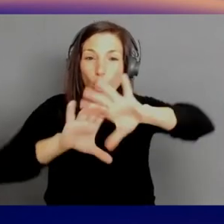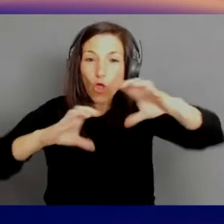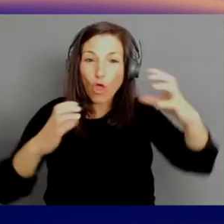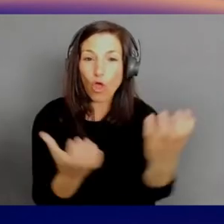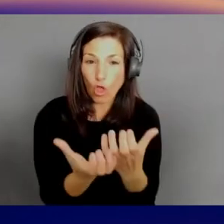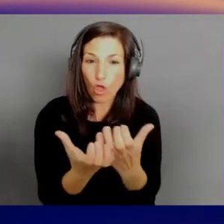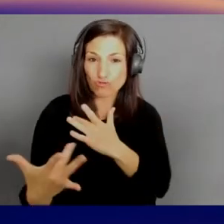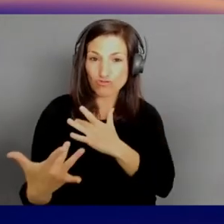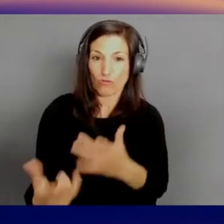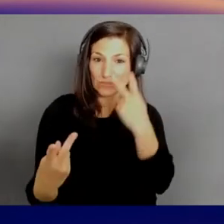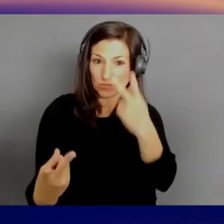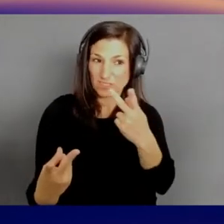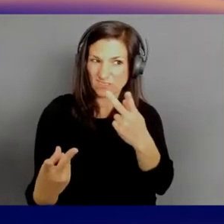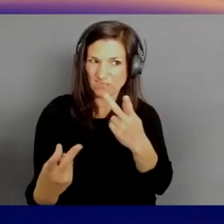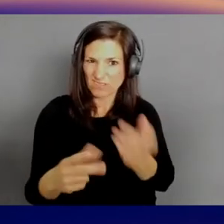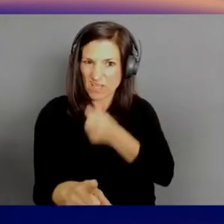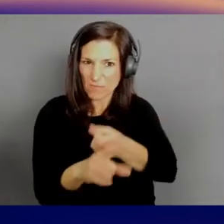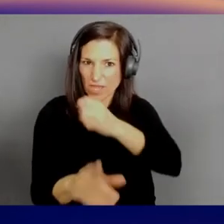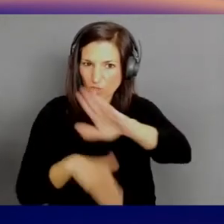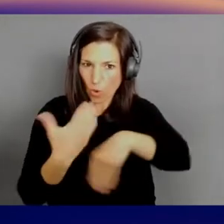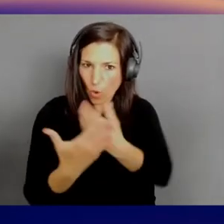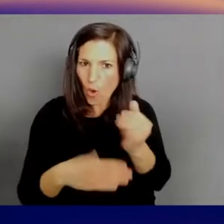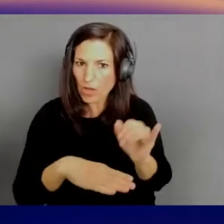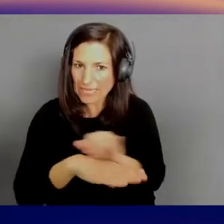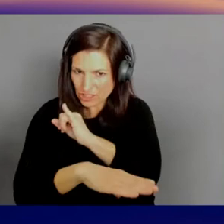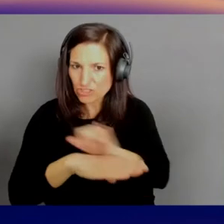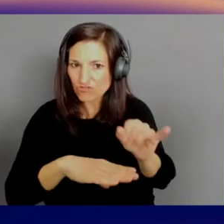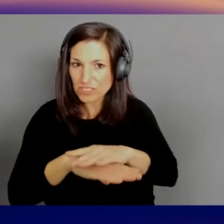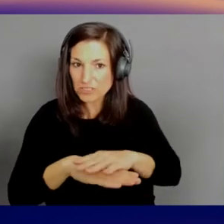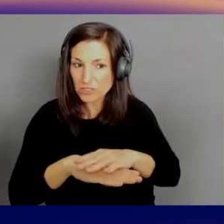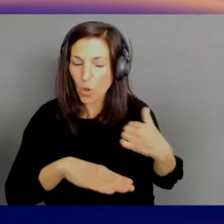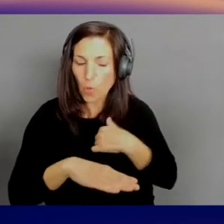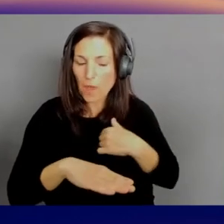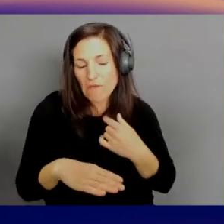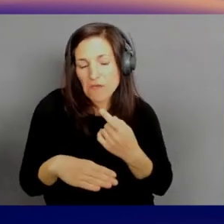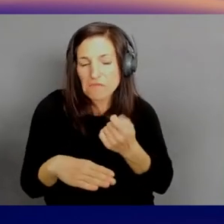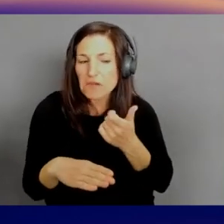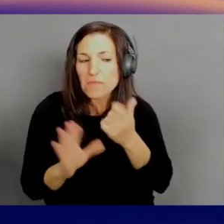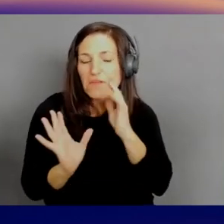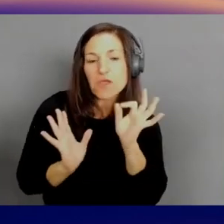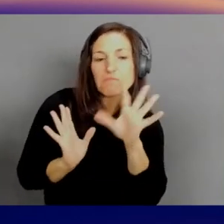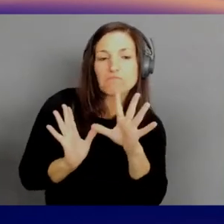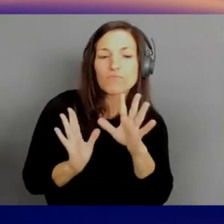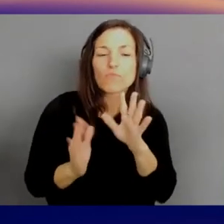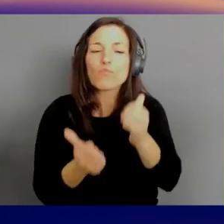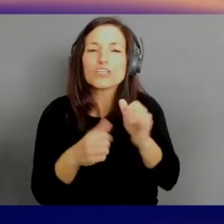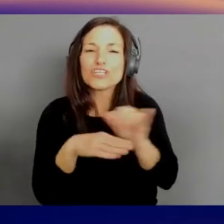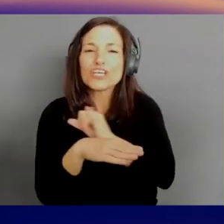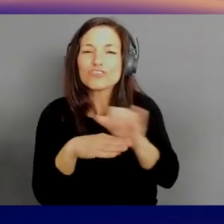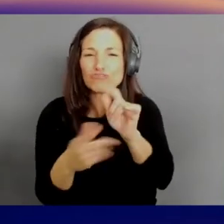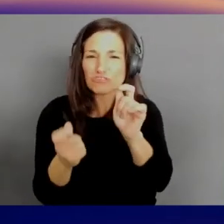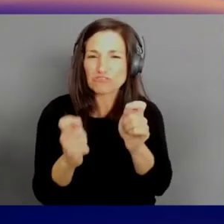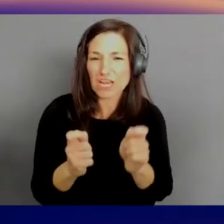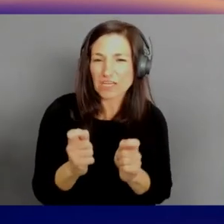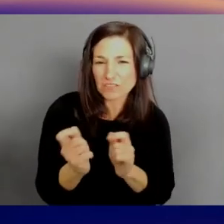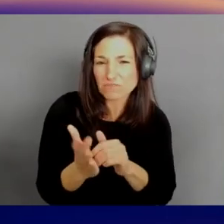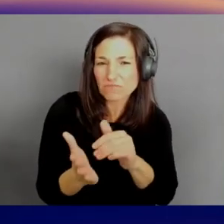with which industries did we find will change the most. All of them apply to the public sector. And the commercial sector.